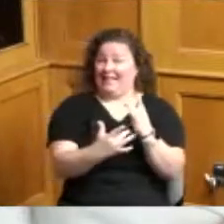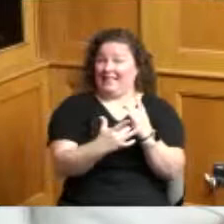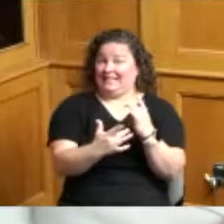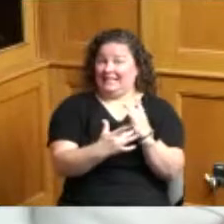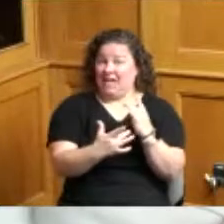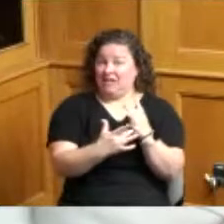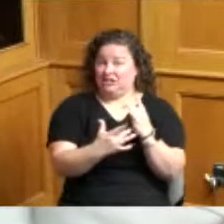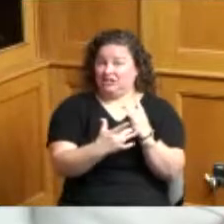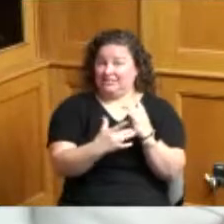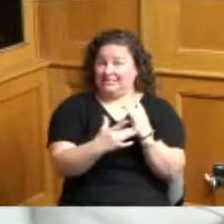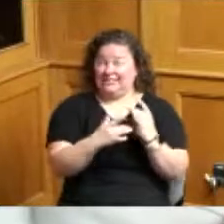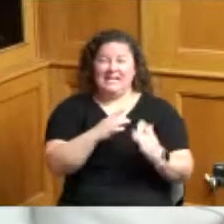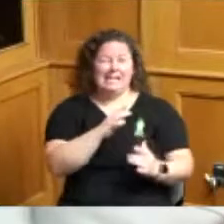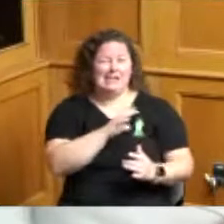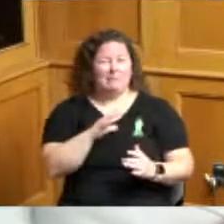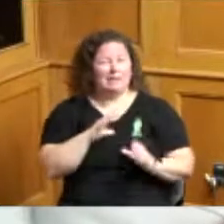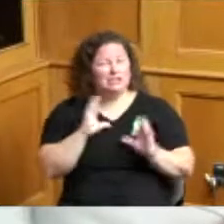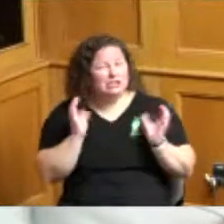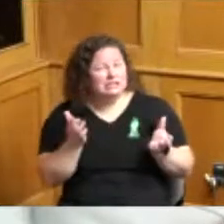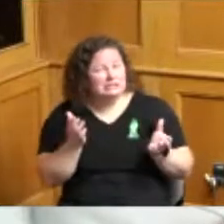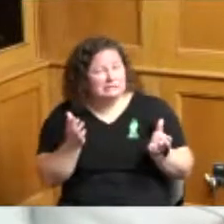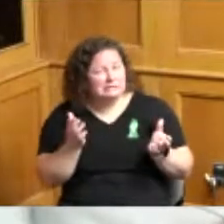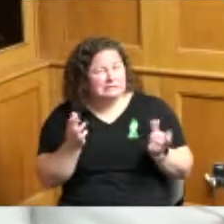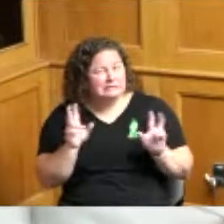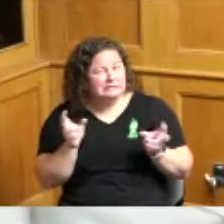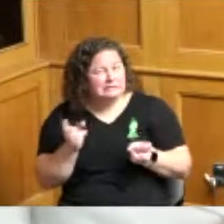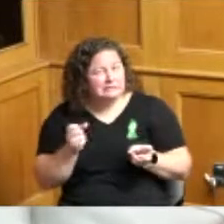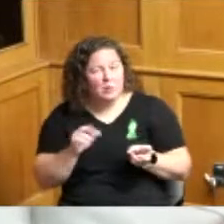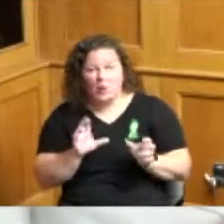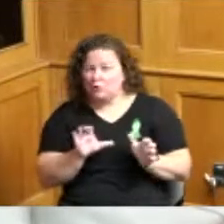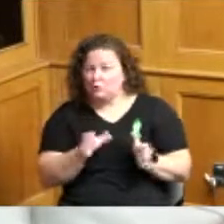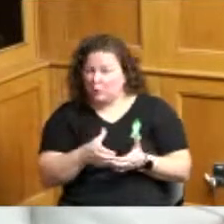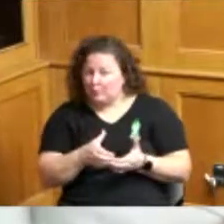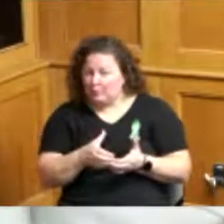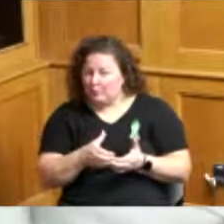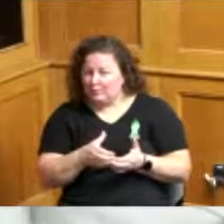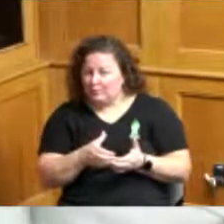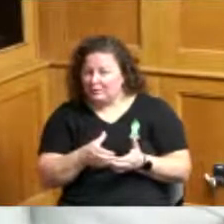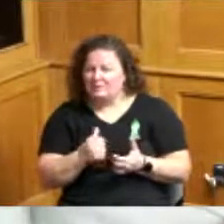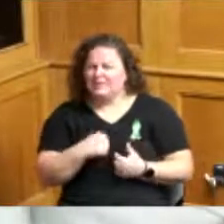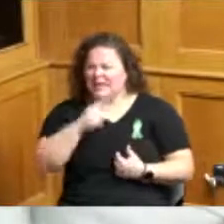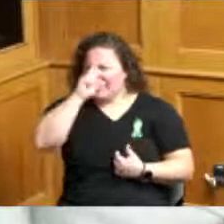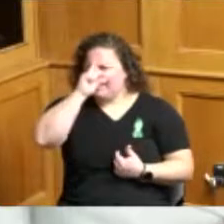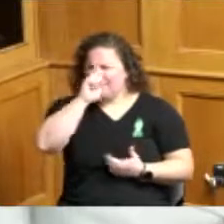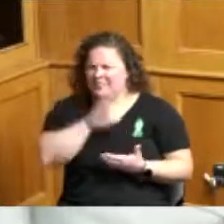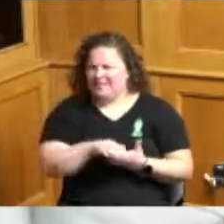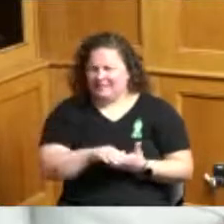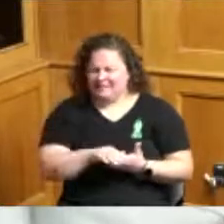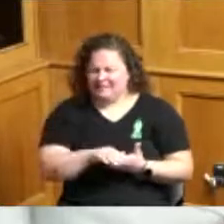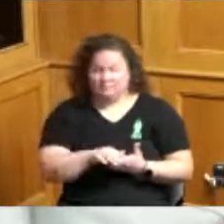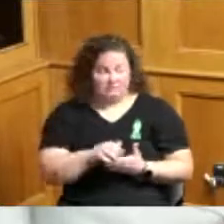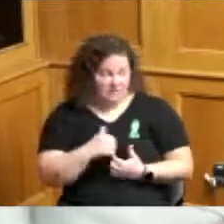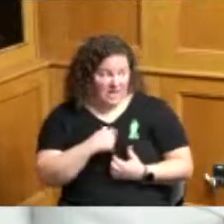commission if you will or or group I think and I asked the Administrator when he gives his comments